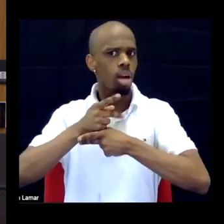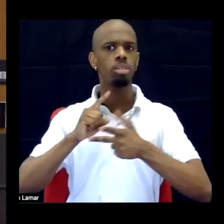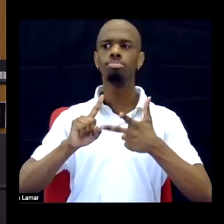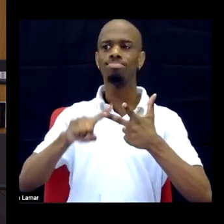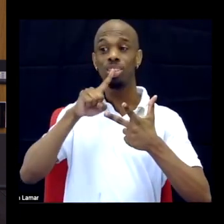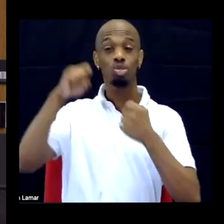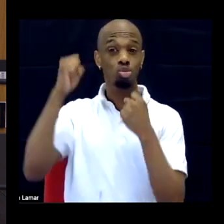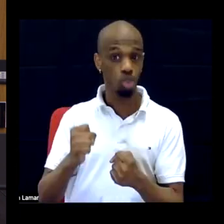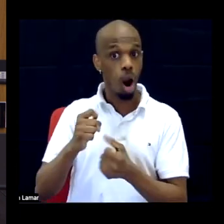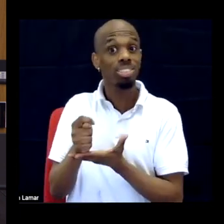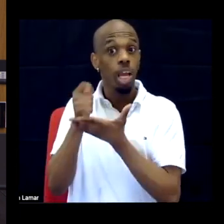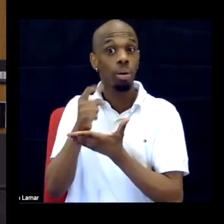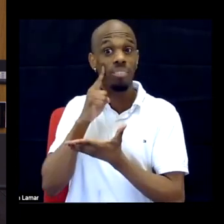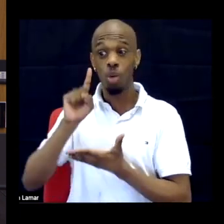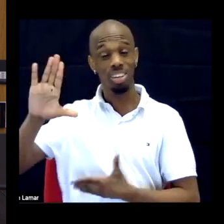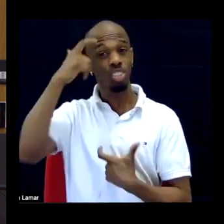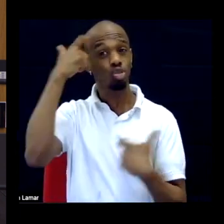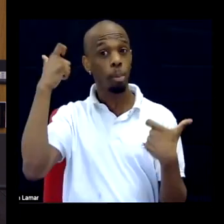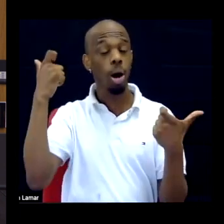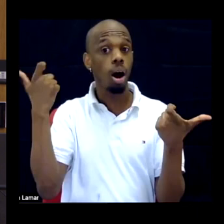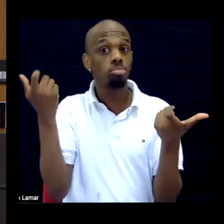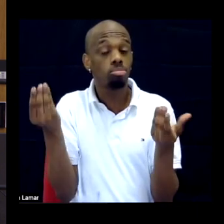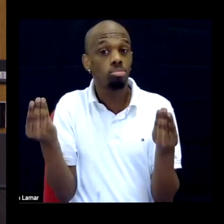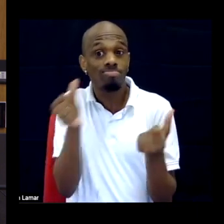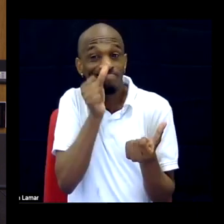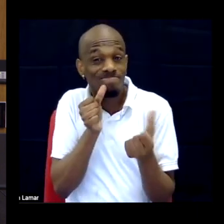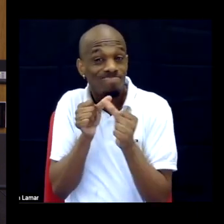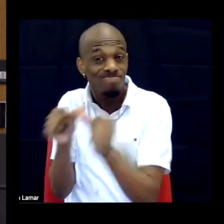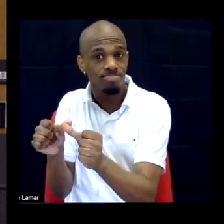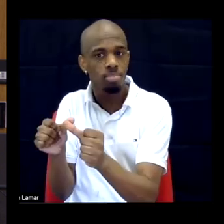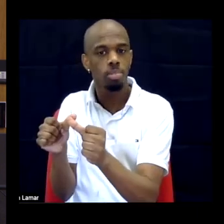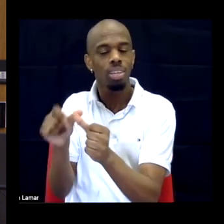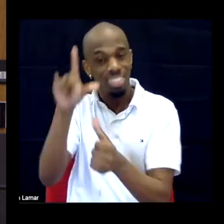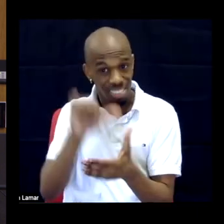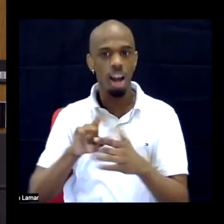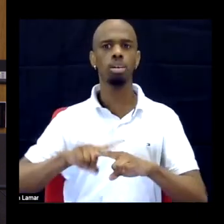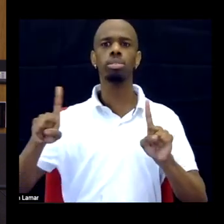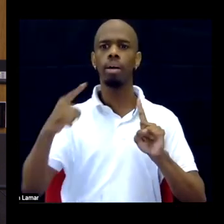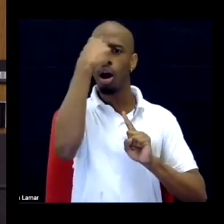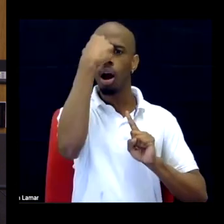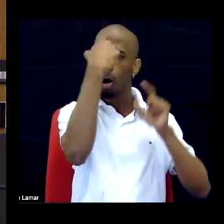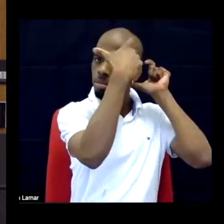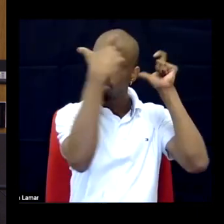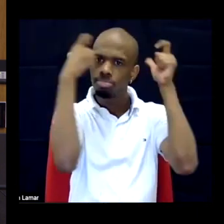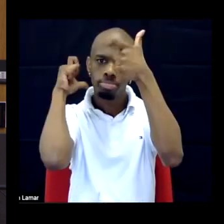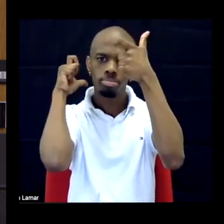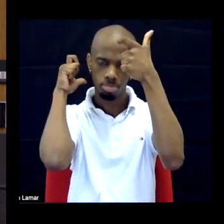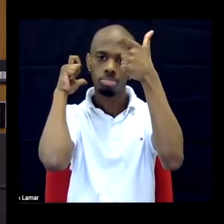to get through the trauma, right. What if that were the focus of our efforts on how to actually provide support?